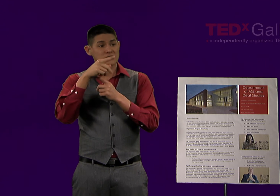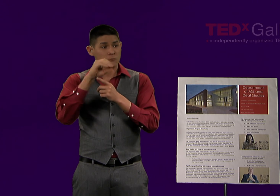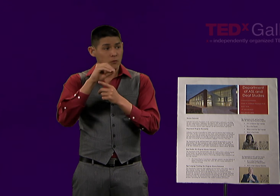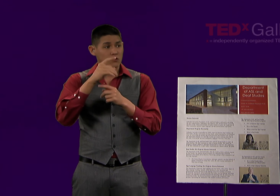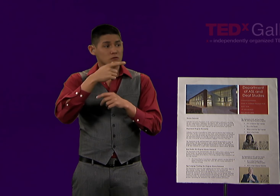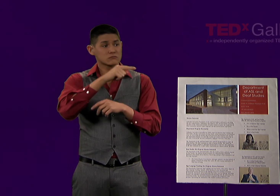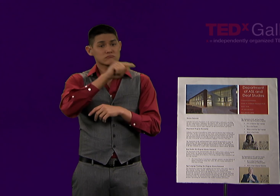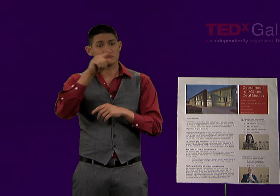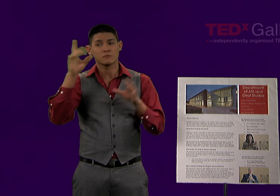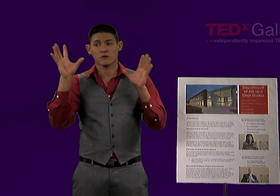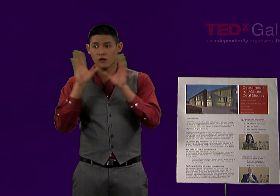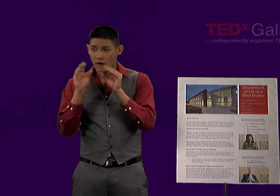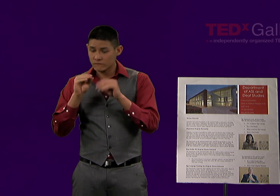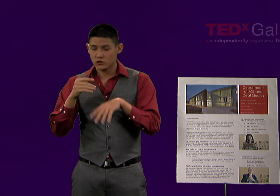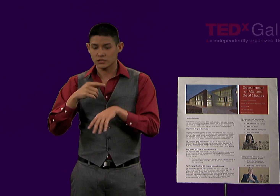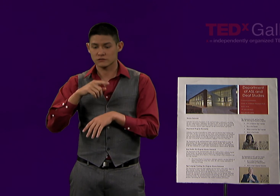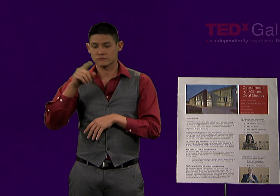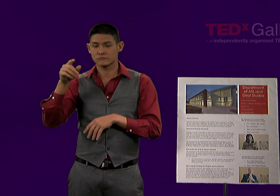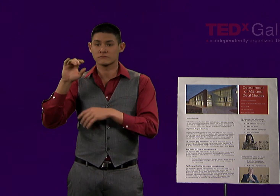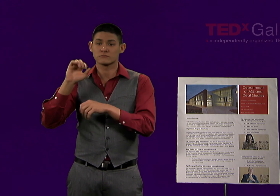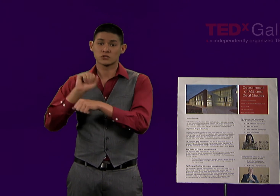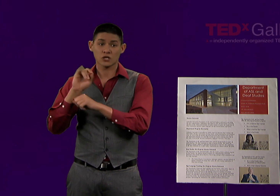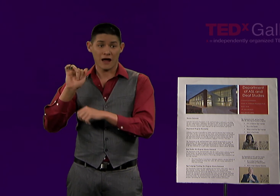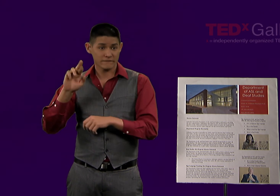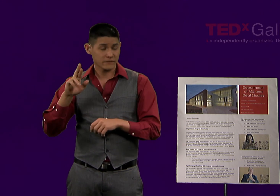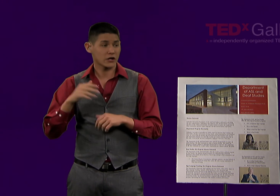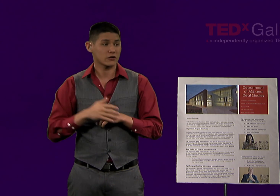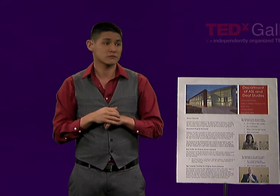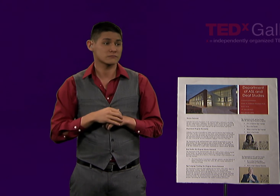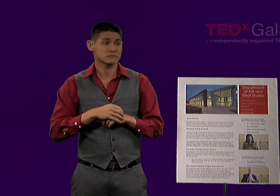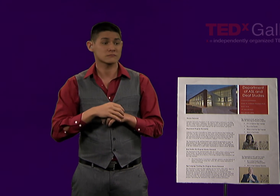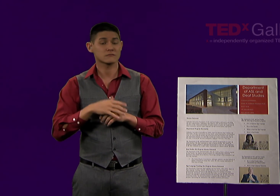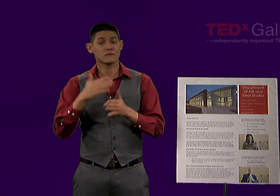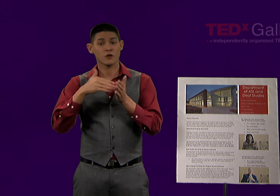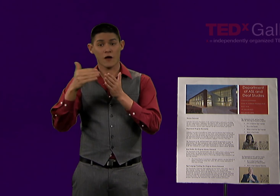If we look at some of the Deaf expos, conferences, and job fairs out there,